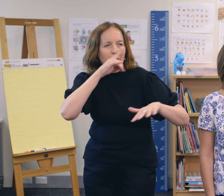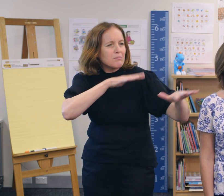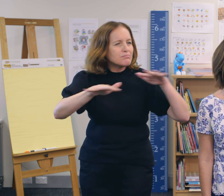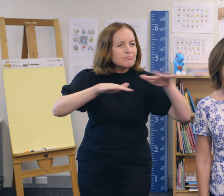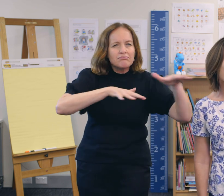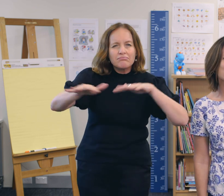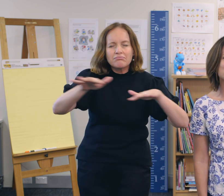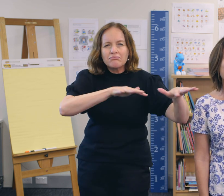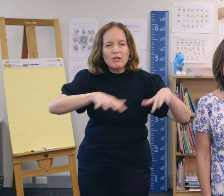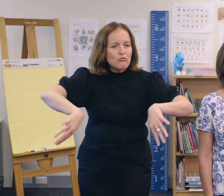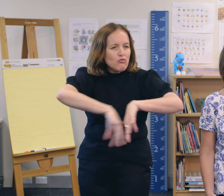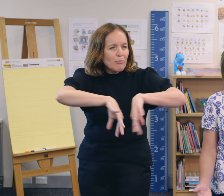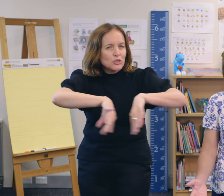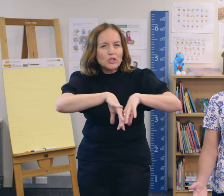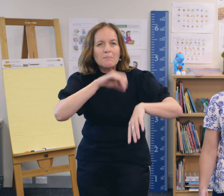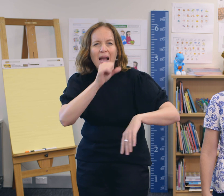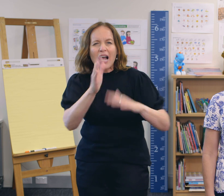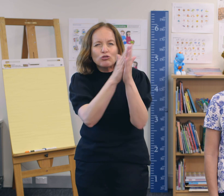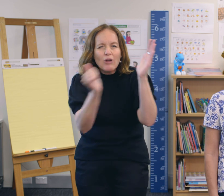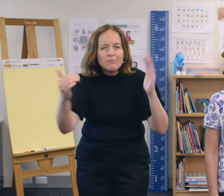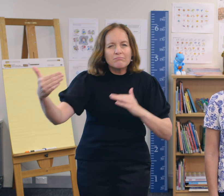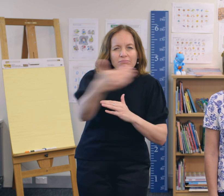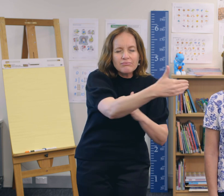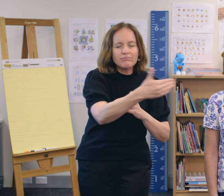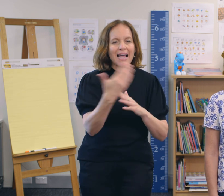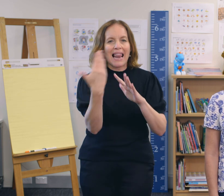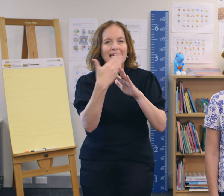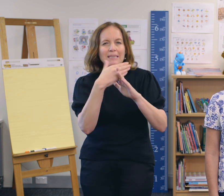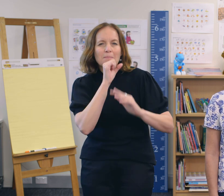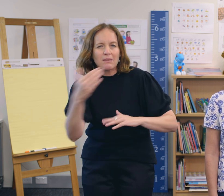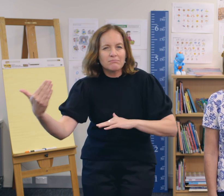like the garbageman, the postman, and the bus drivers.